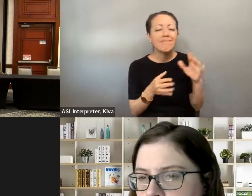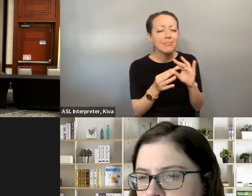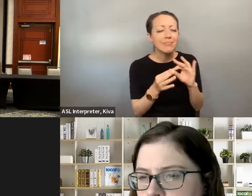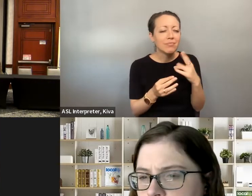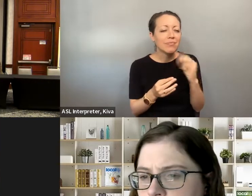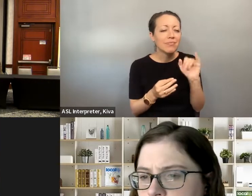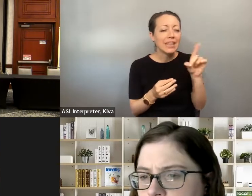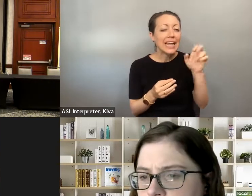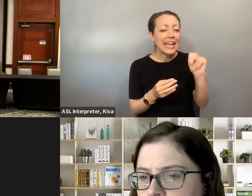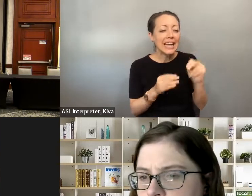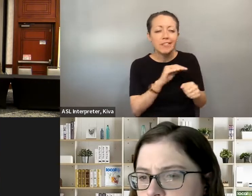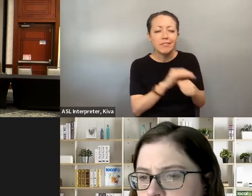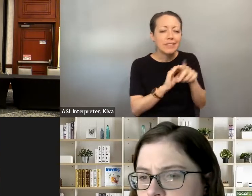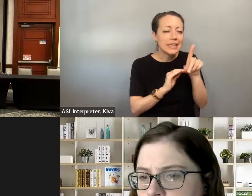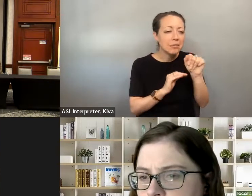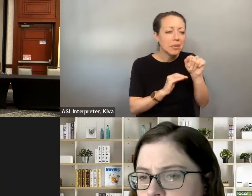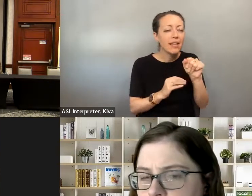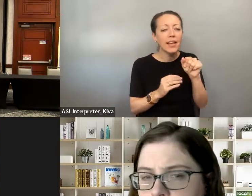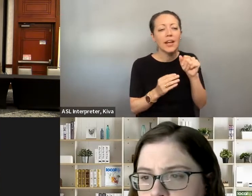other people's support and just always having that You know, you need other people's support, and just, you know, always having that mindset is going to be helpful, and and I know just to follow up on the hidden disability. mindset is going to be helpful and I know just to follow up